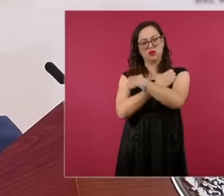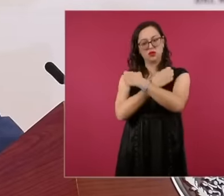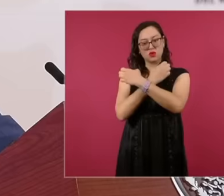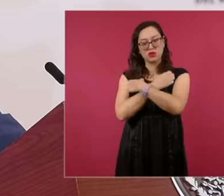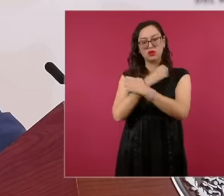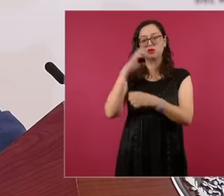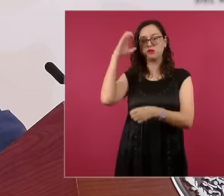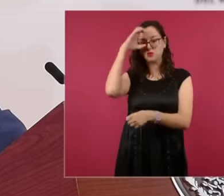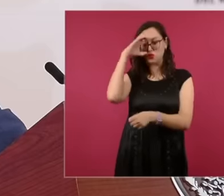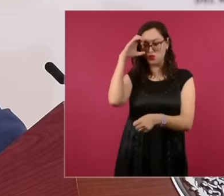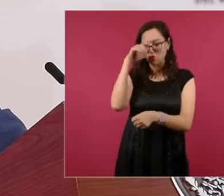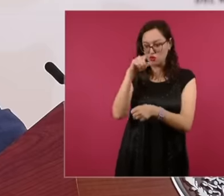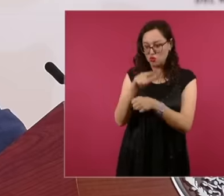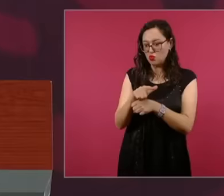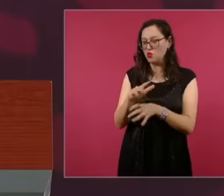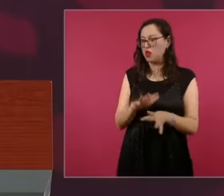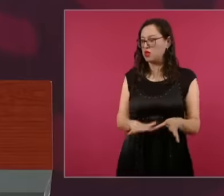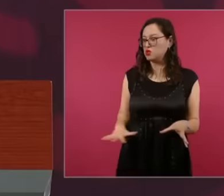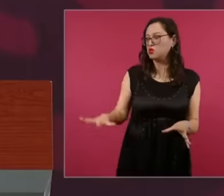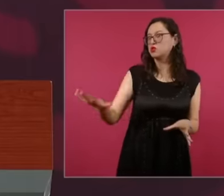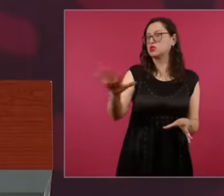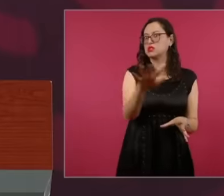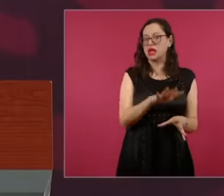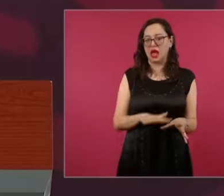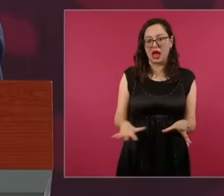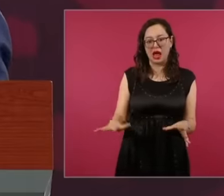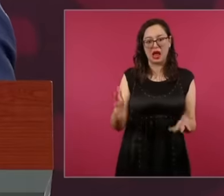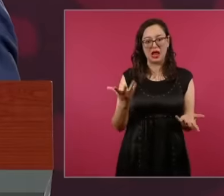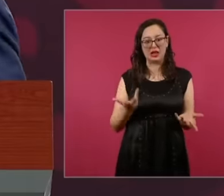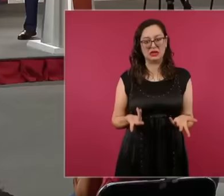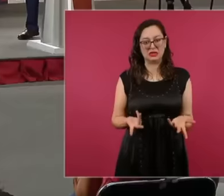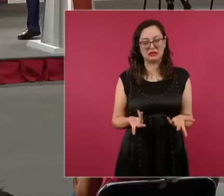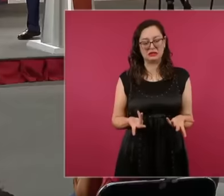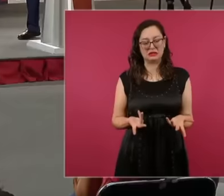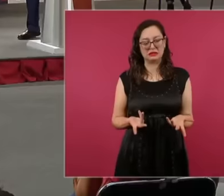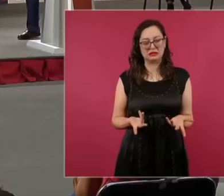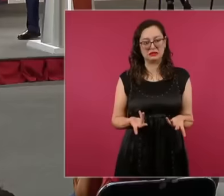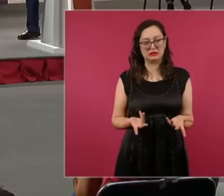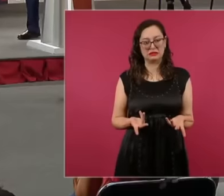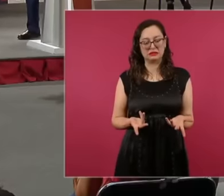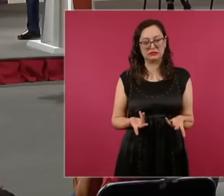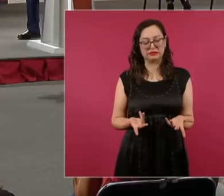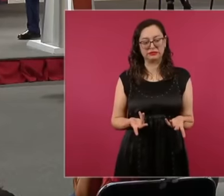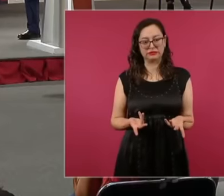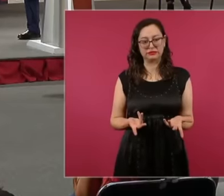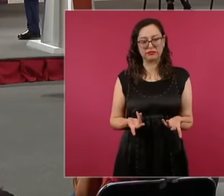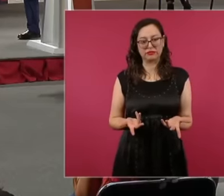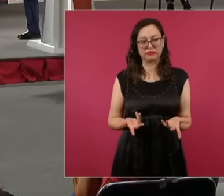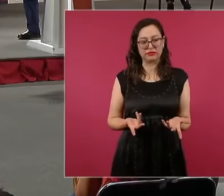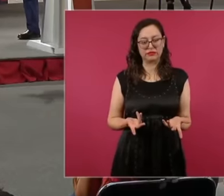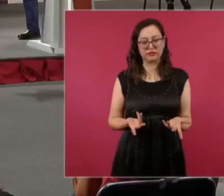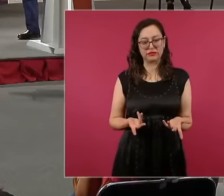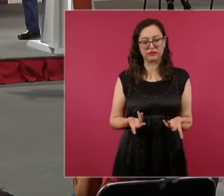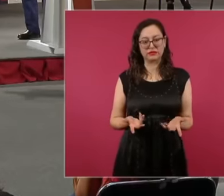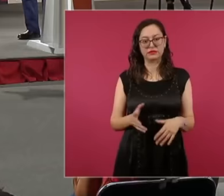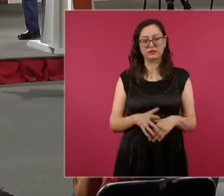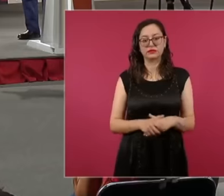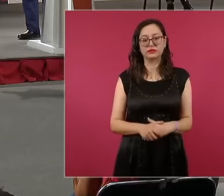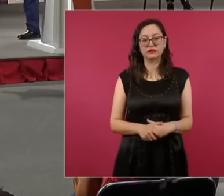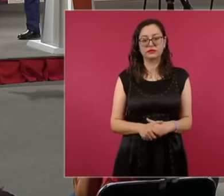society but let's see yesterday I think it was